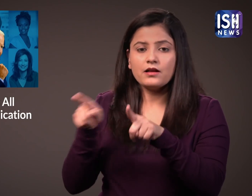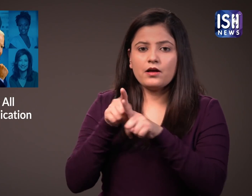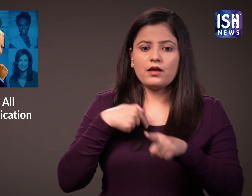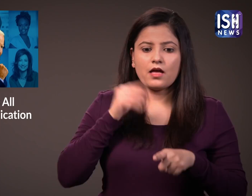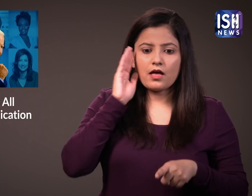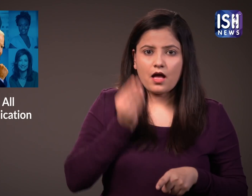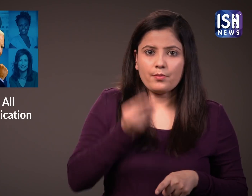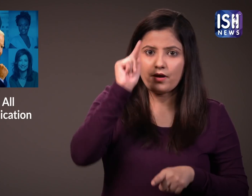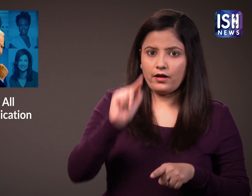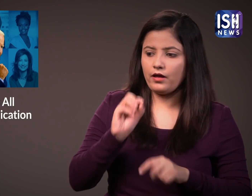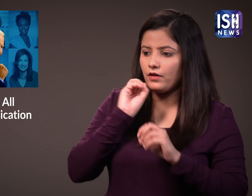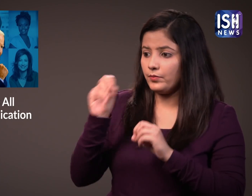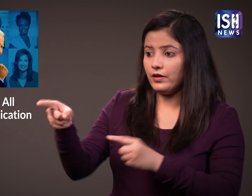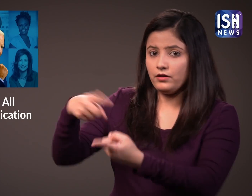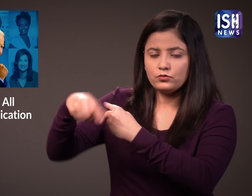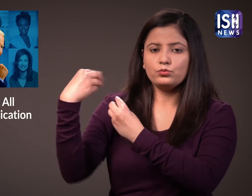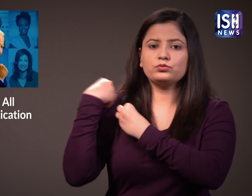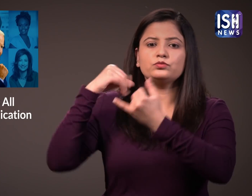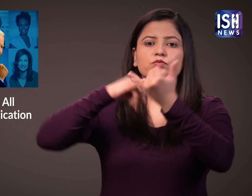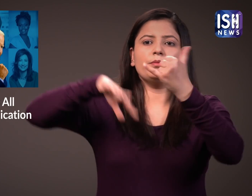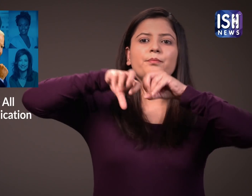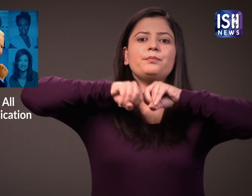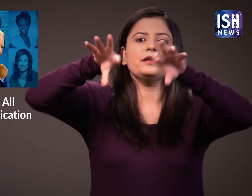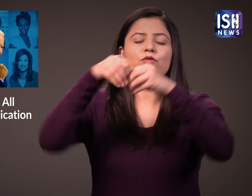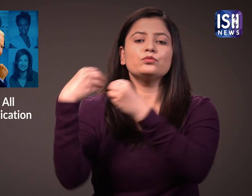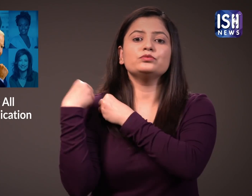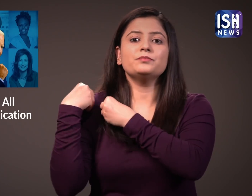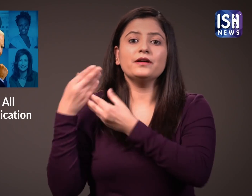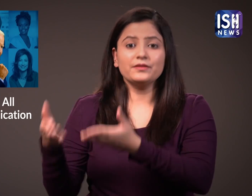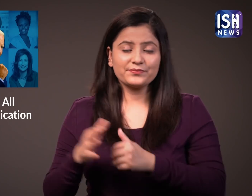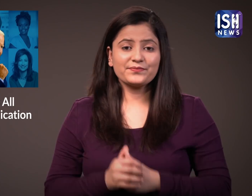that ensure the updates are spread across social media and other platforms.